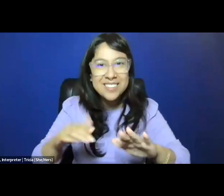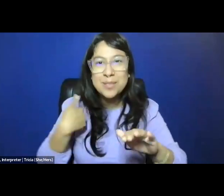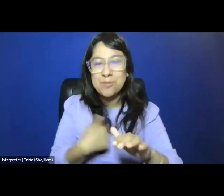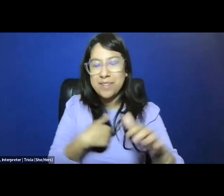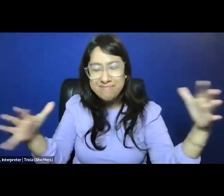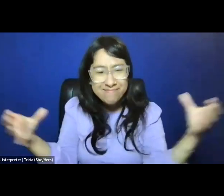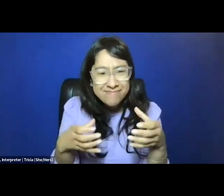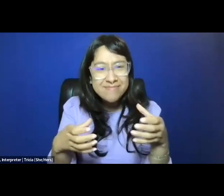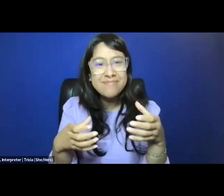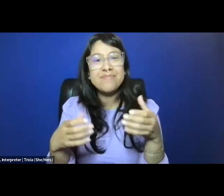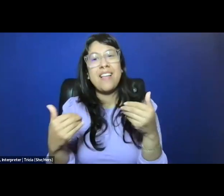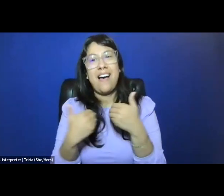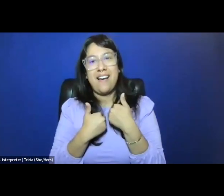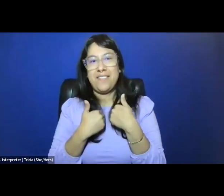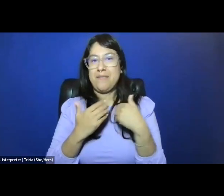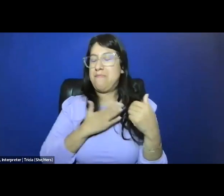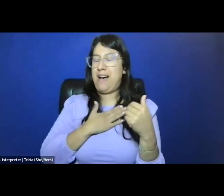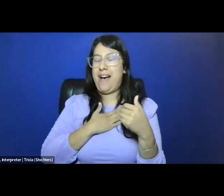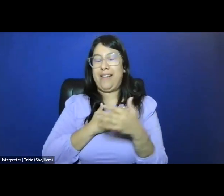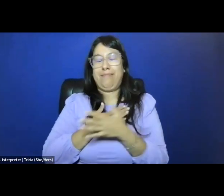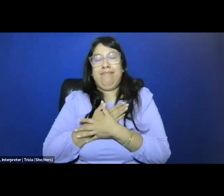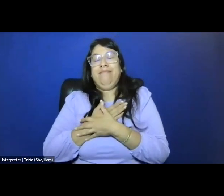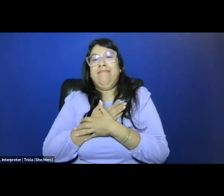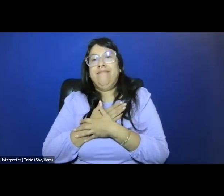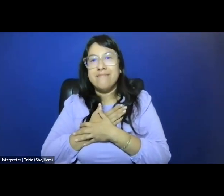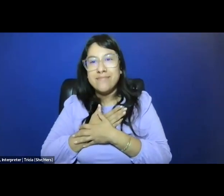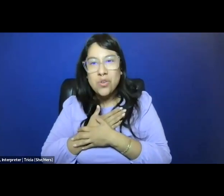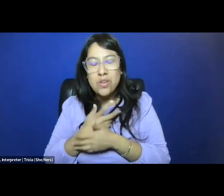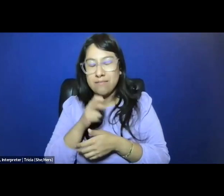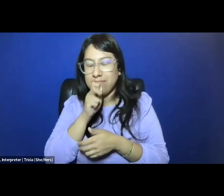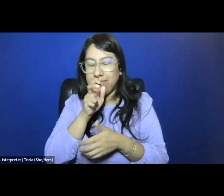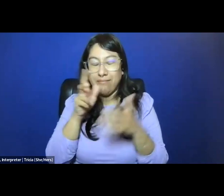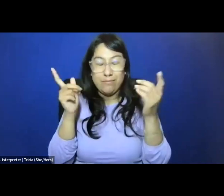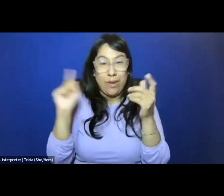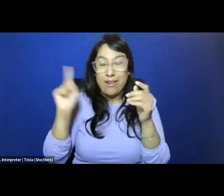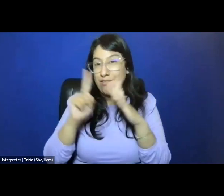and sort of having my own sort of shocked moment of not knowing where to start.